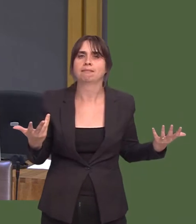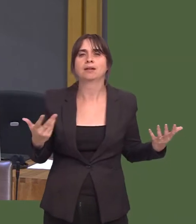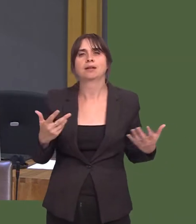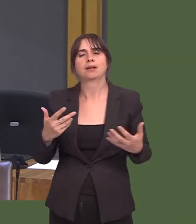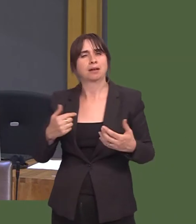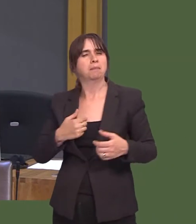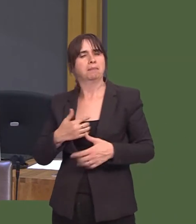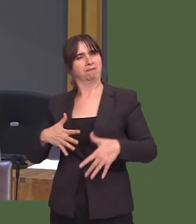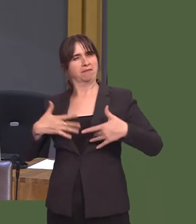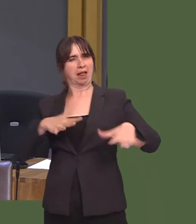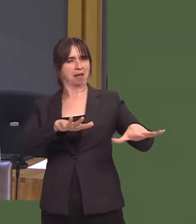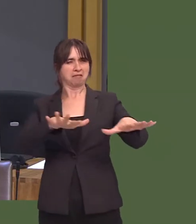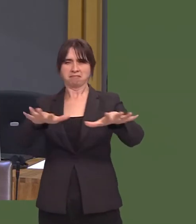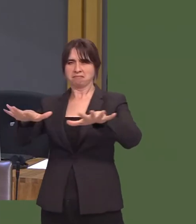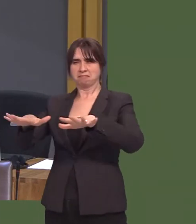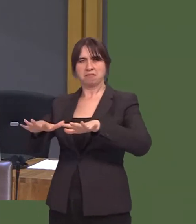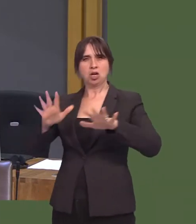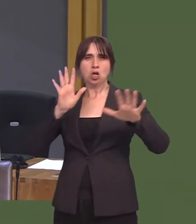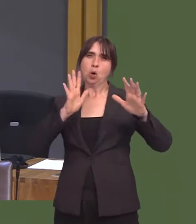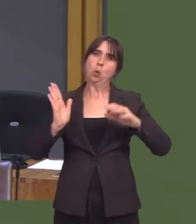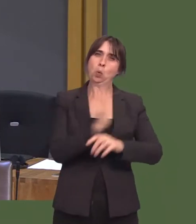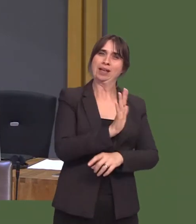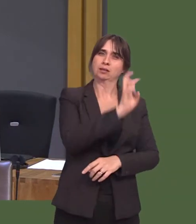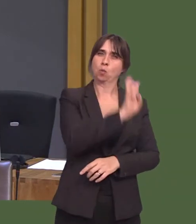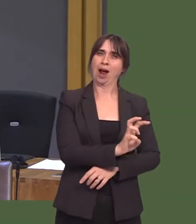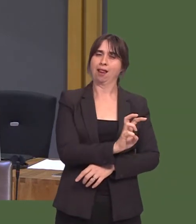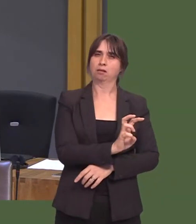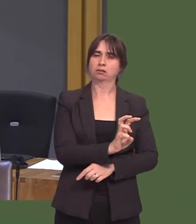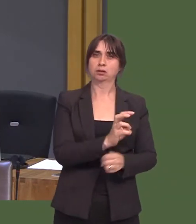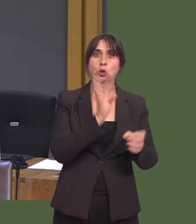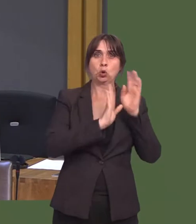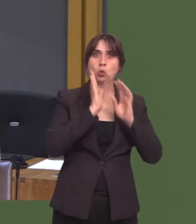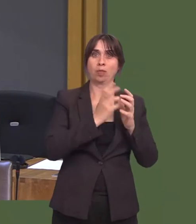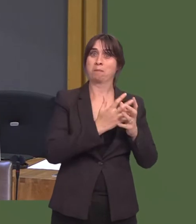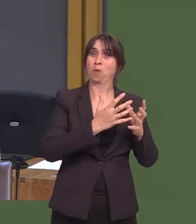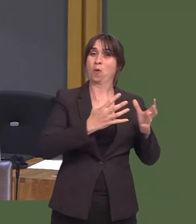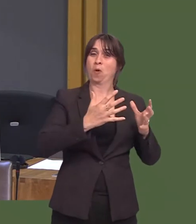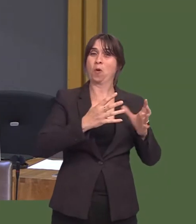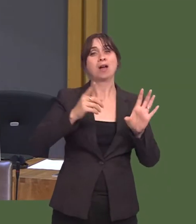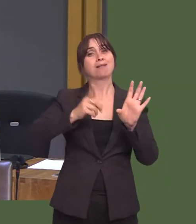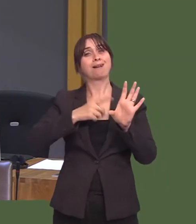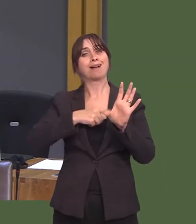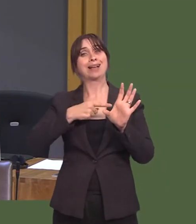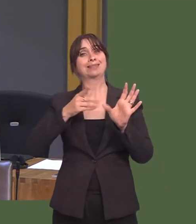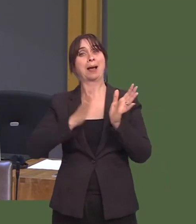ac rwyín arbennig o falch bod Aelod ifancaf y Senedd erbyn hyn, yn Ben Lake, yn Aelod dros Blaid Cymru yng Ngheredigion.